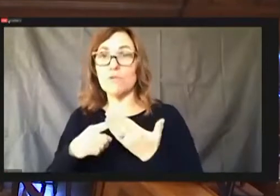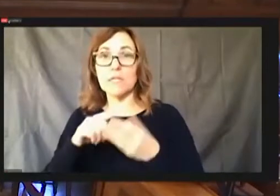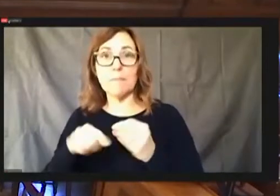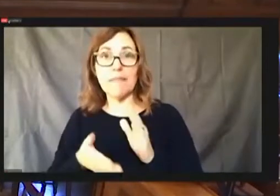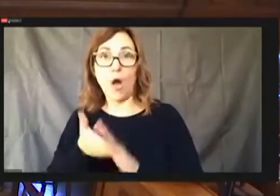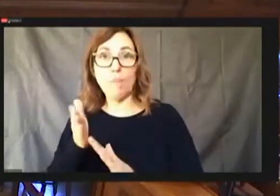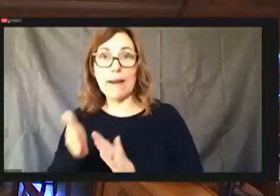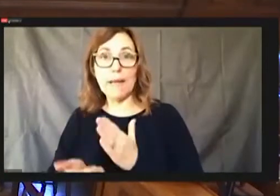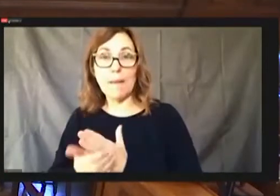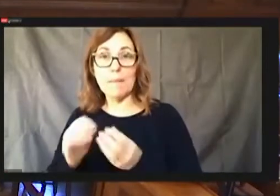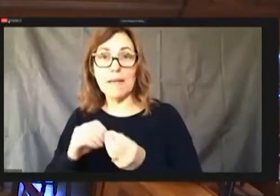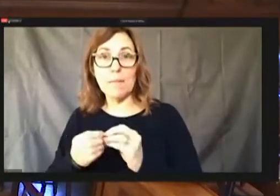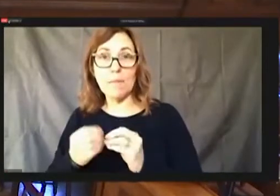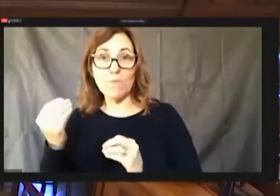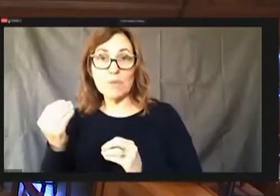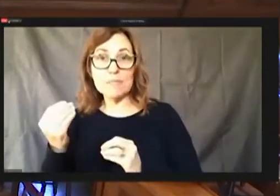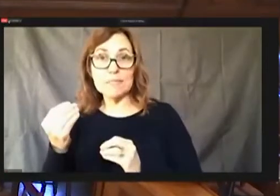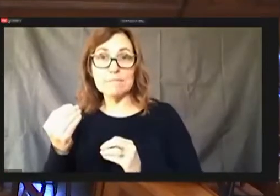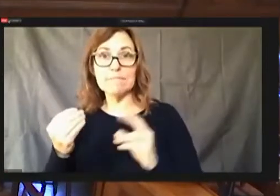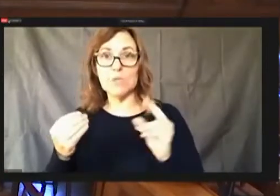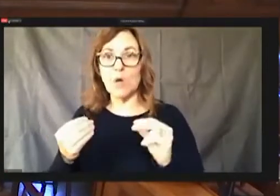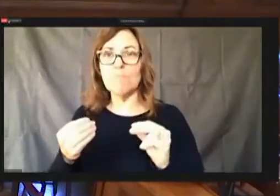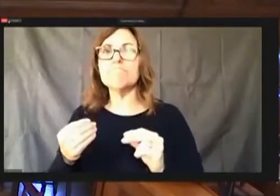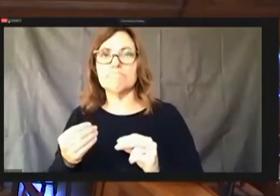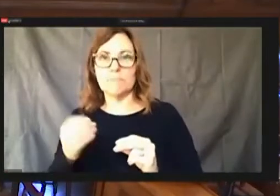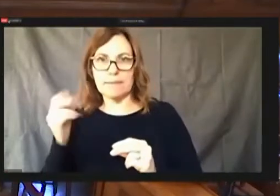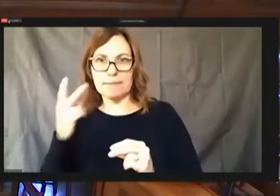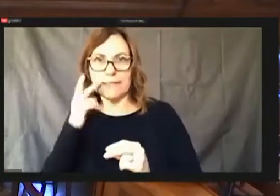See none. All those in favor say aye. Aye.